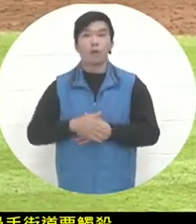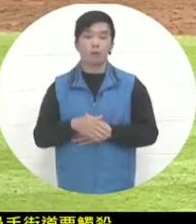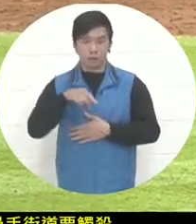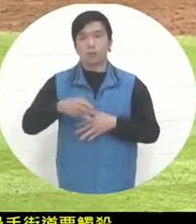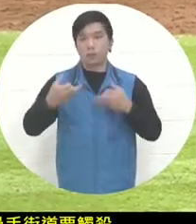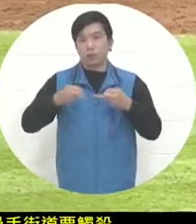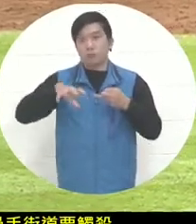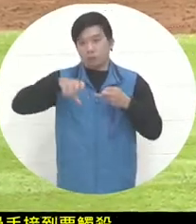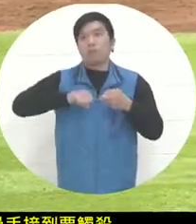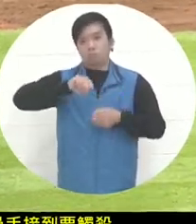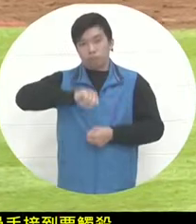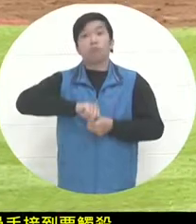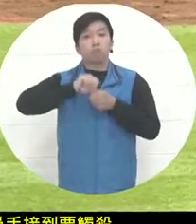So this score counts.